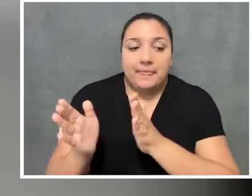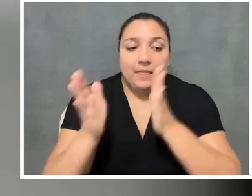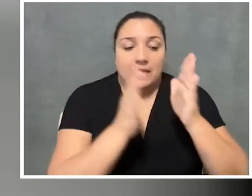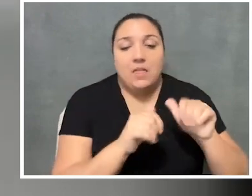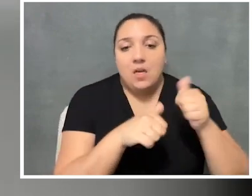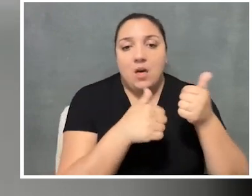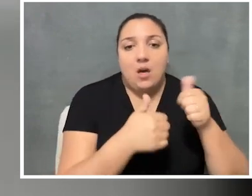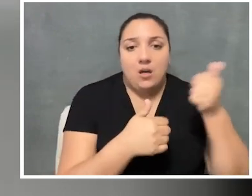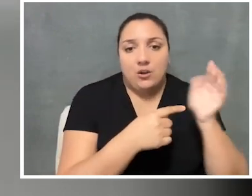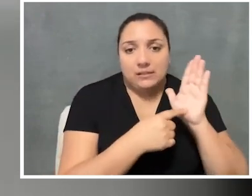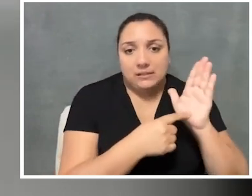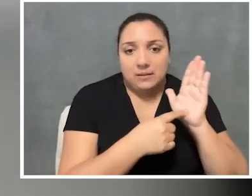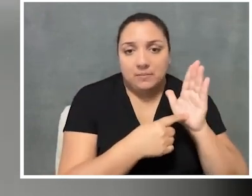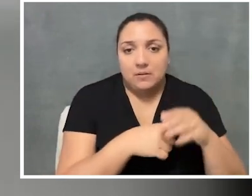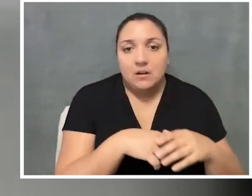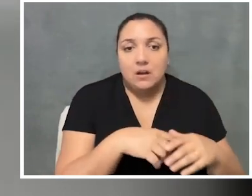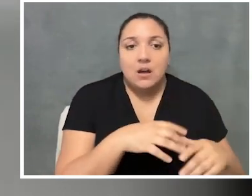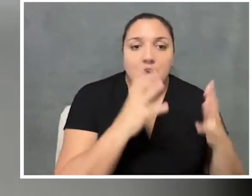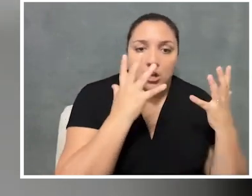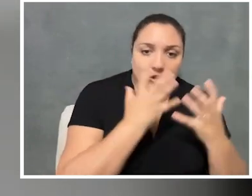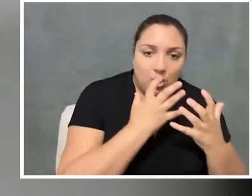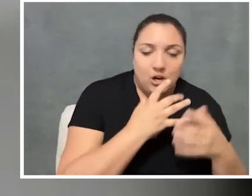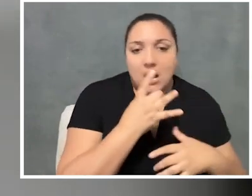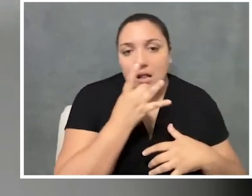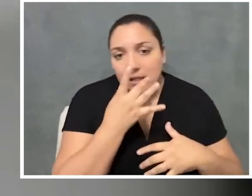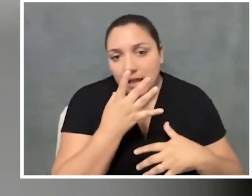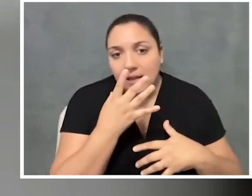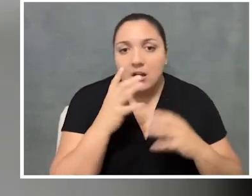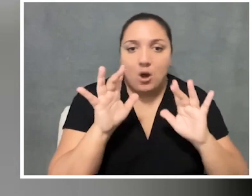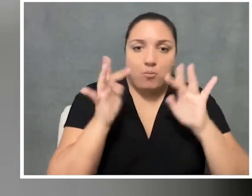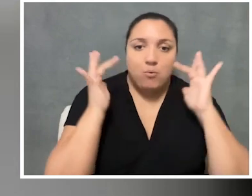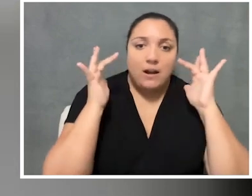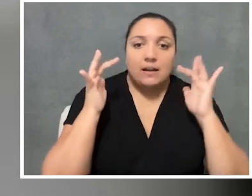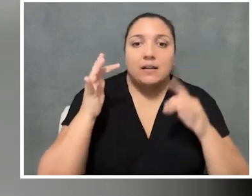Our other exhibition that's open right now, "A Dark A Light A Bright: The Designs of Dorothy Liebes,"